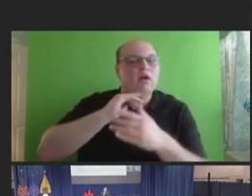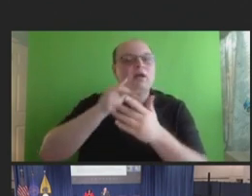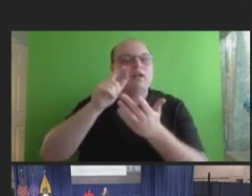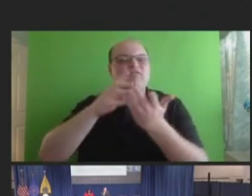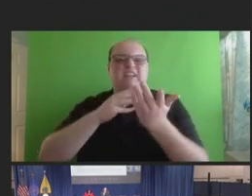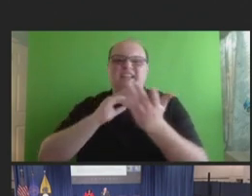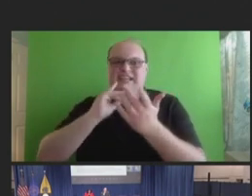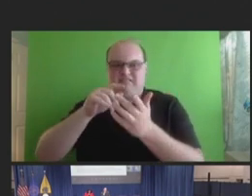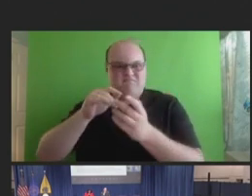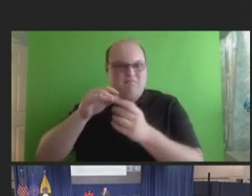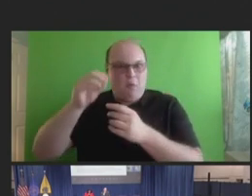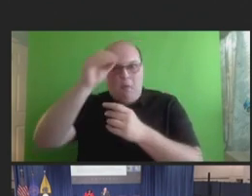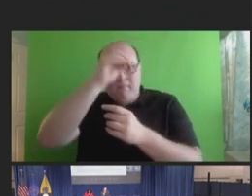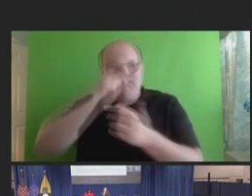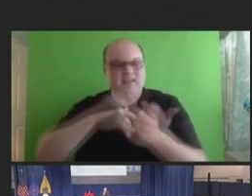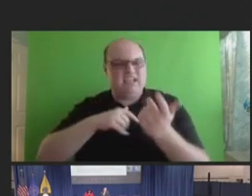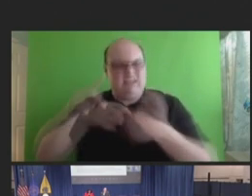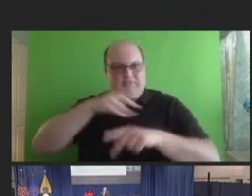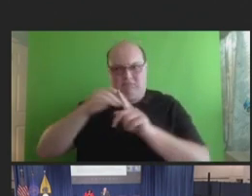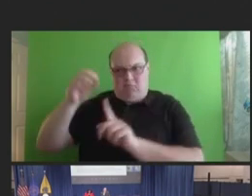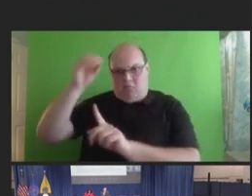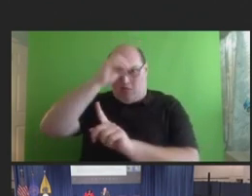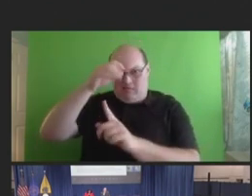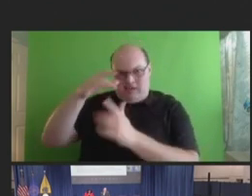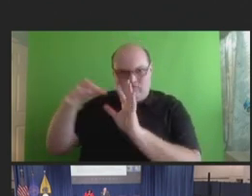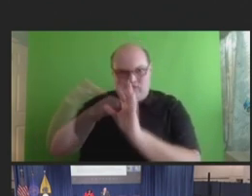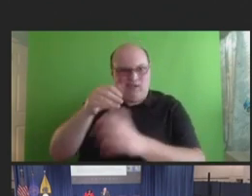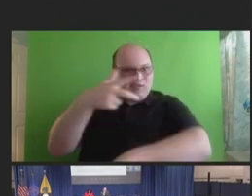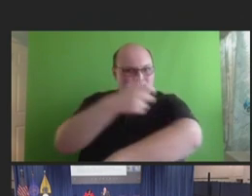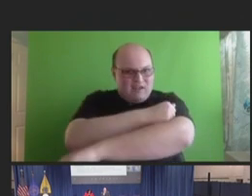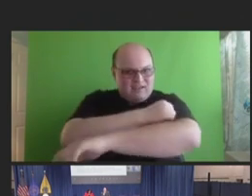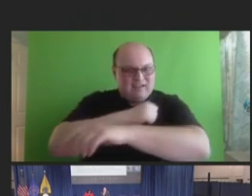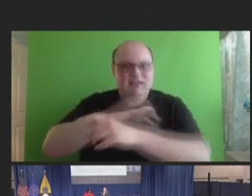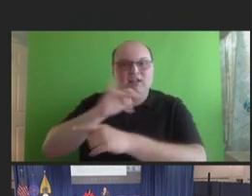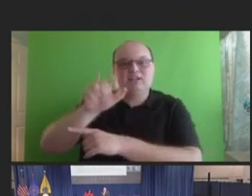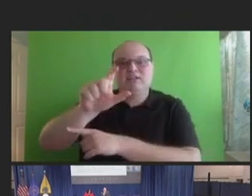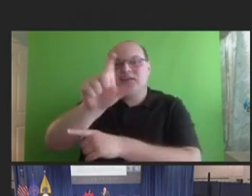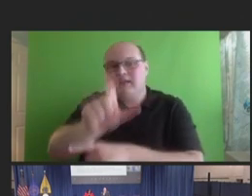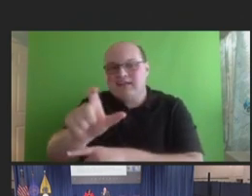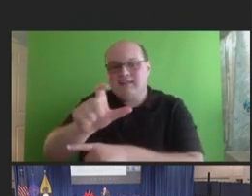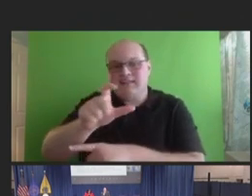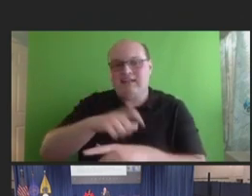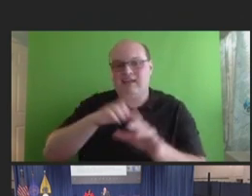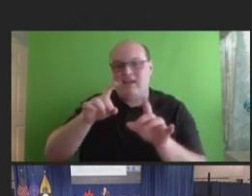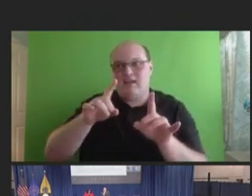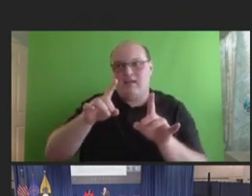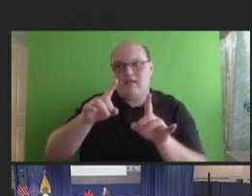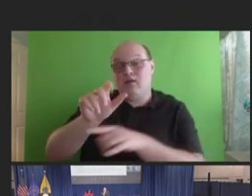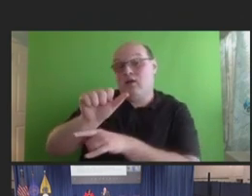opinions for COVID-19 boosters in both Italy and Austria. And I think there are some really